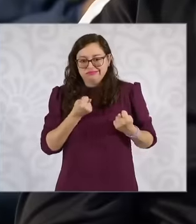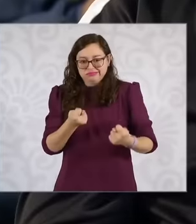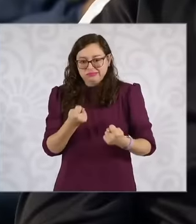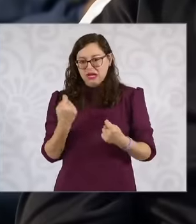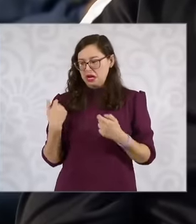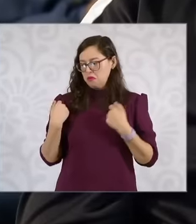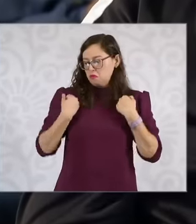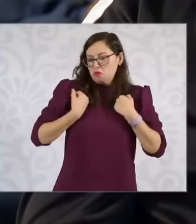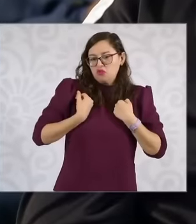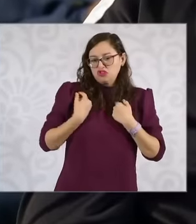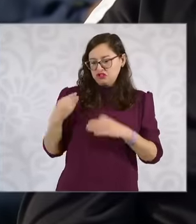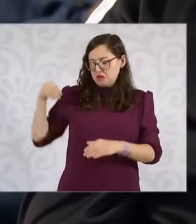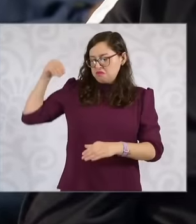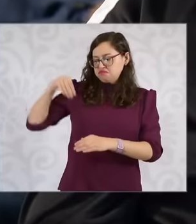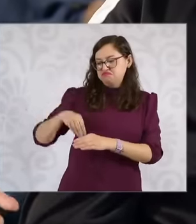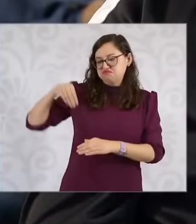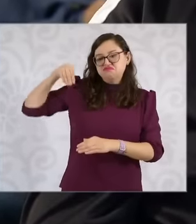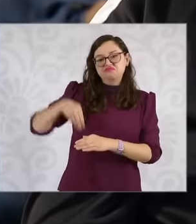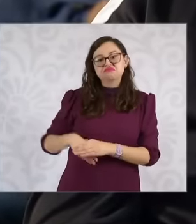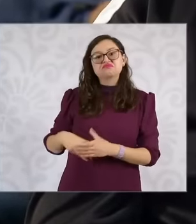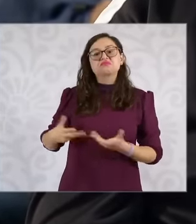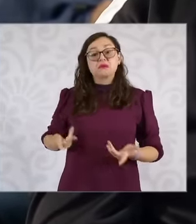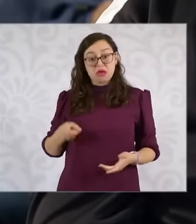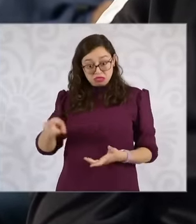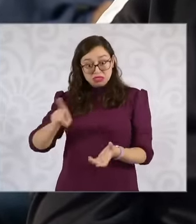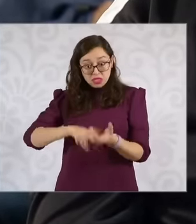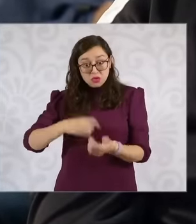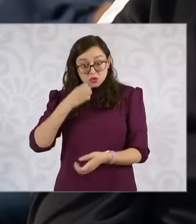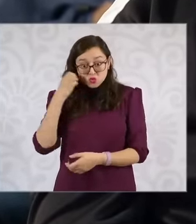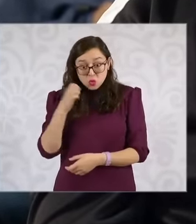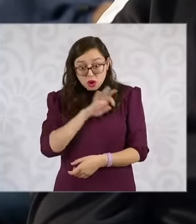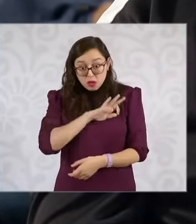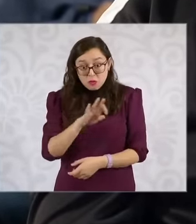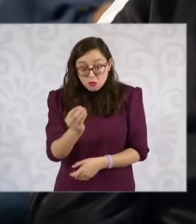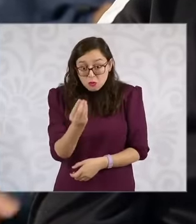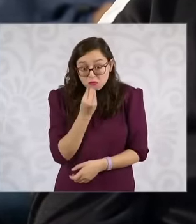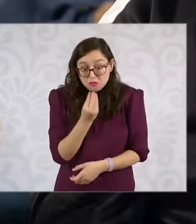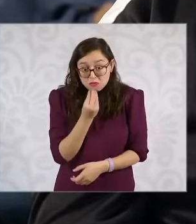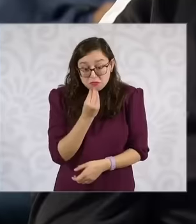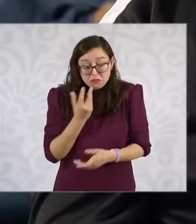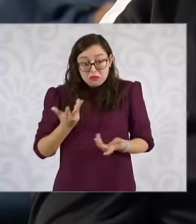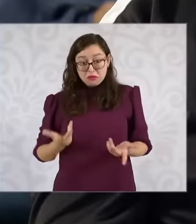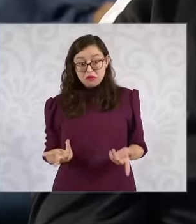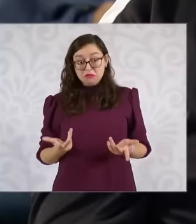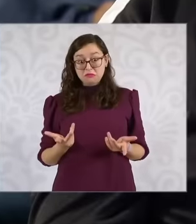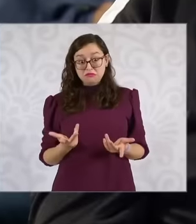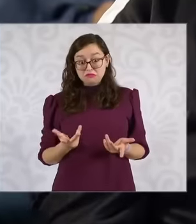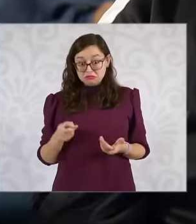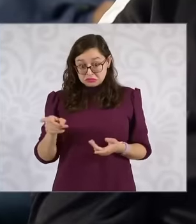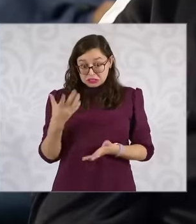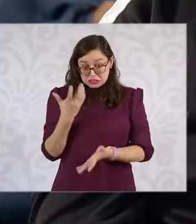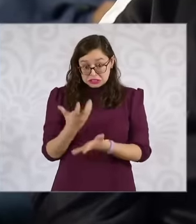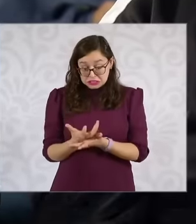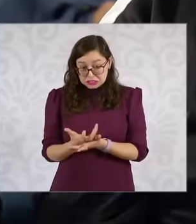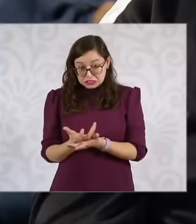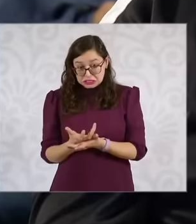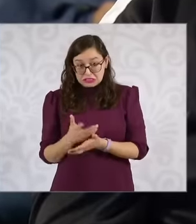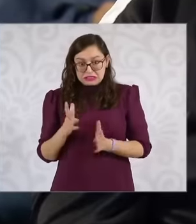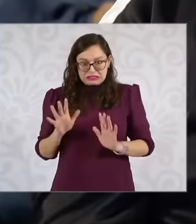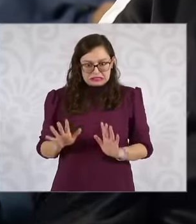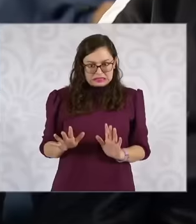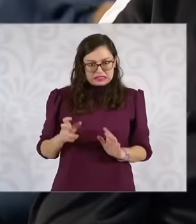teenagers and he eats it there in the classroom at recess time he will have some invitation